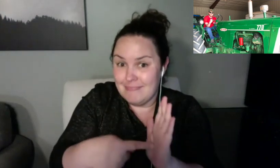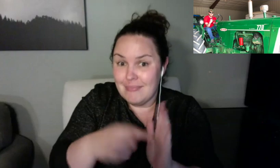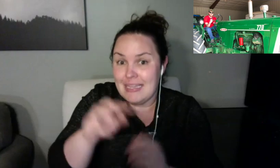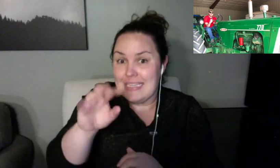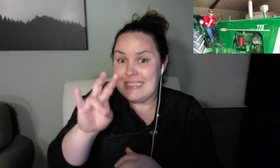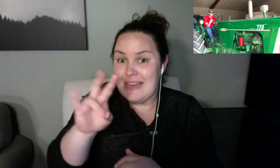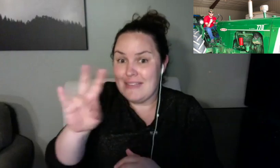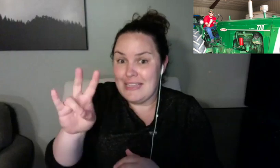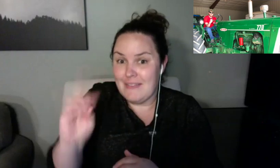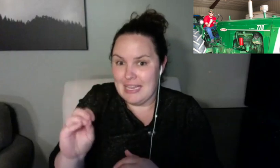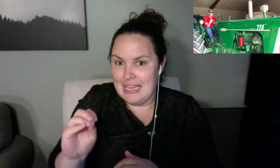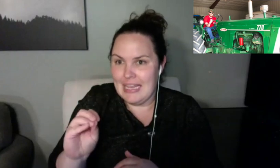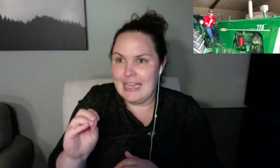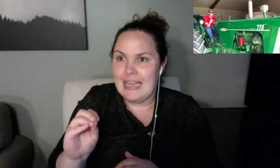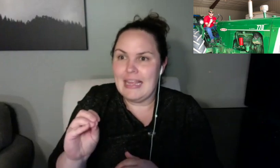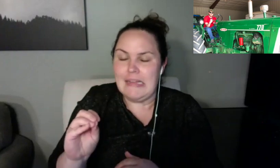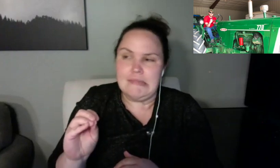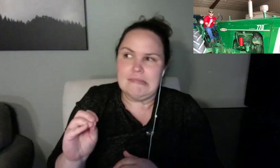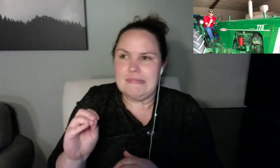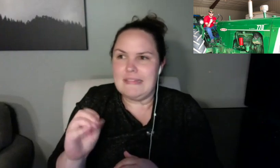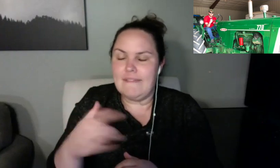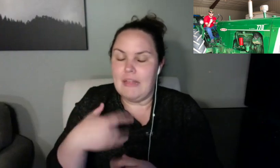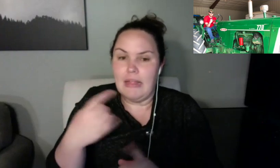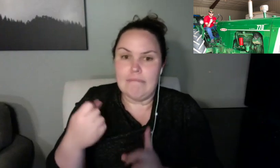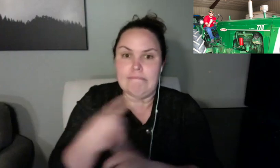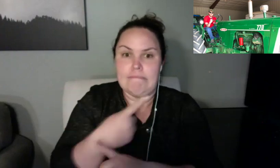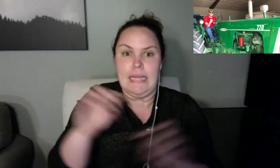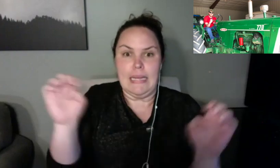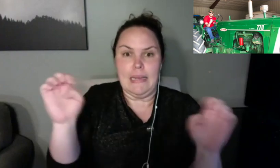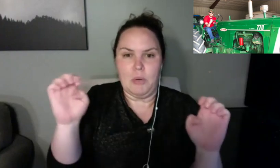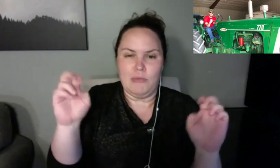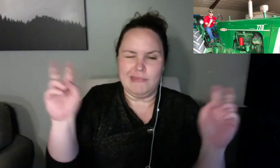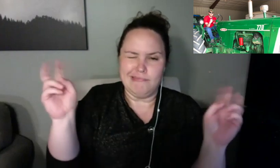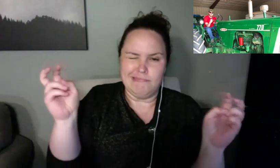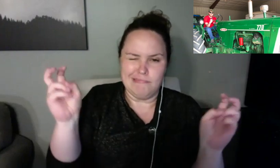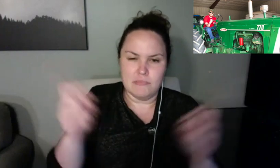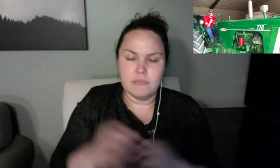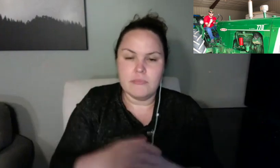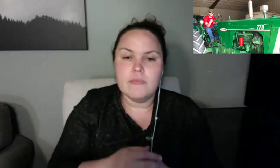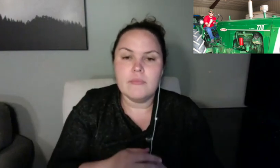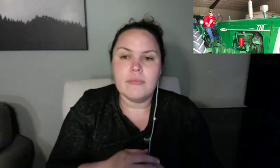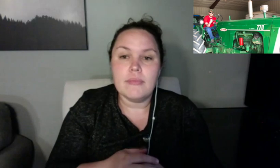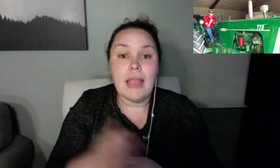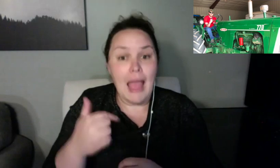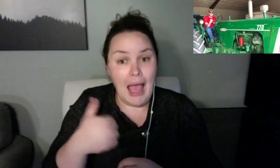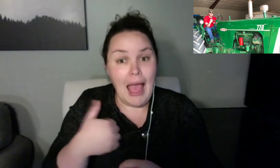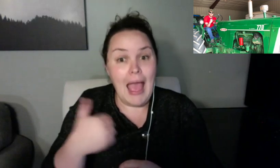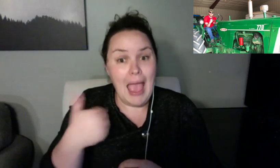If you want to go ahead and ask Zack your question, that would be great.